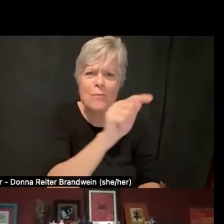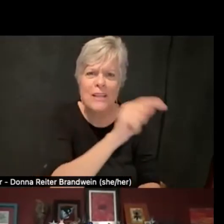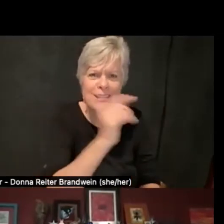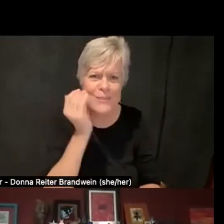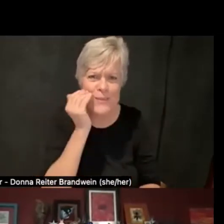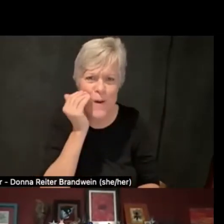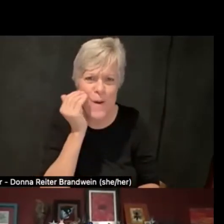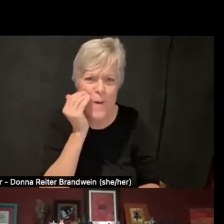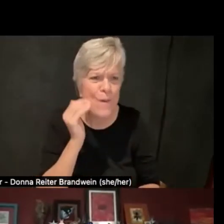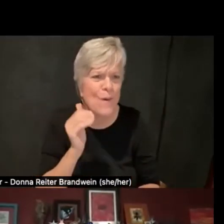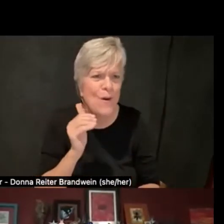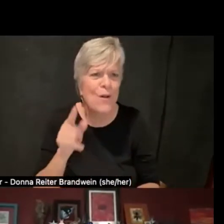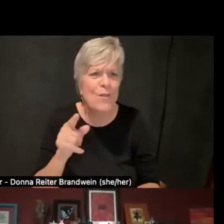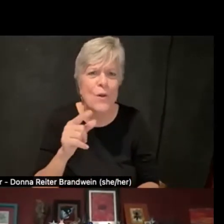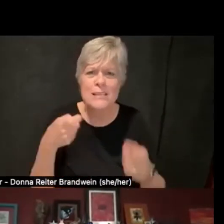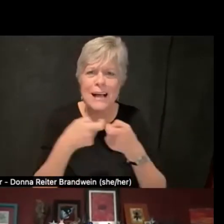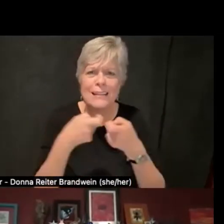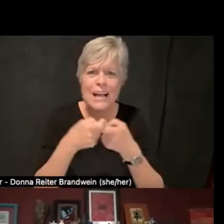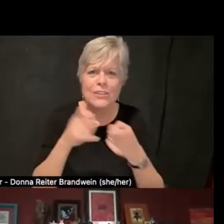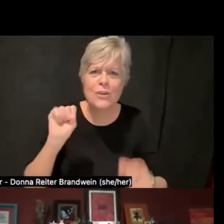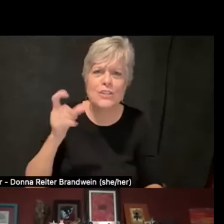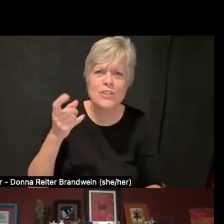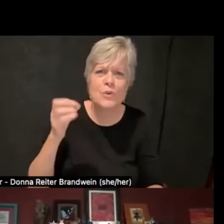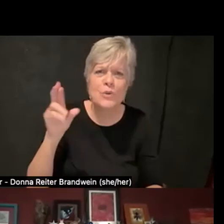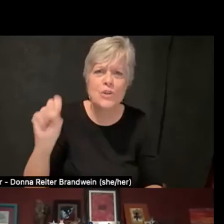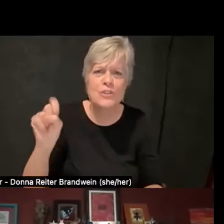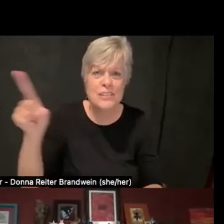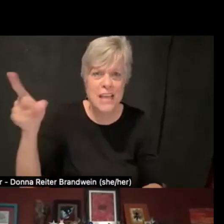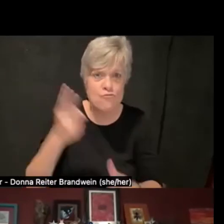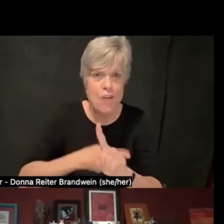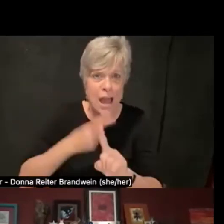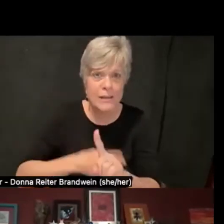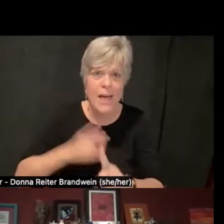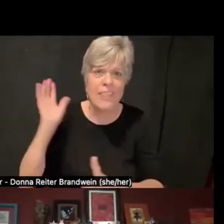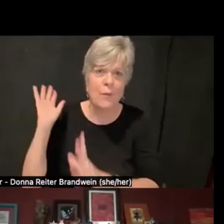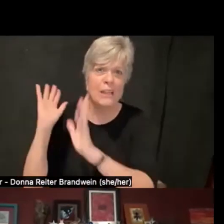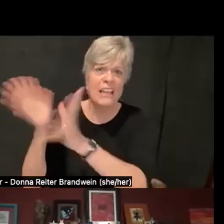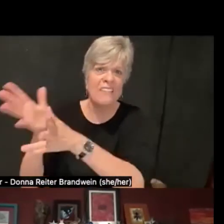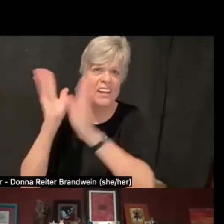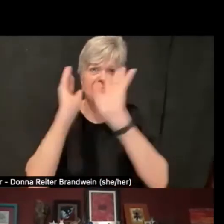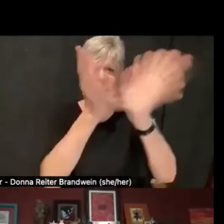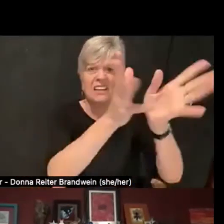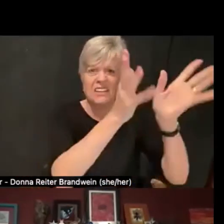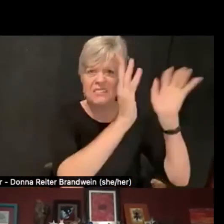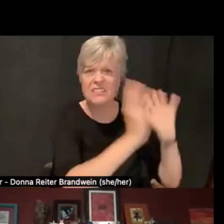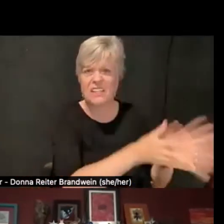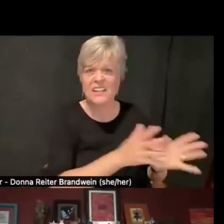You know, those electric scooters that they rent. They were leaving them all over the sidewalk and there were trip hazards,